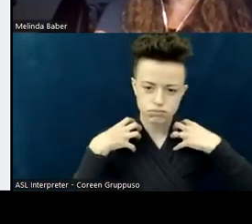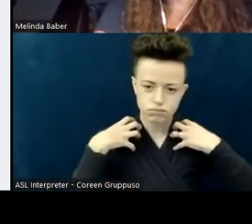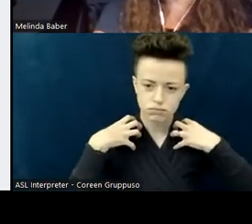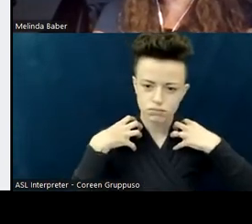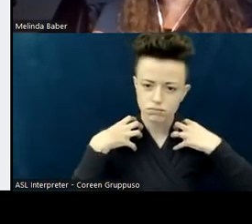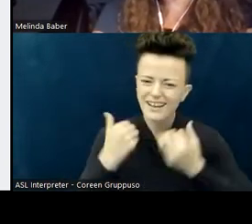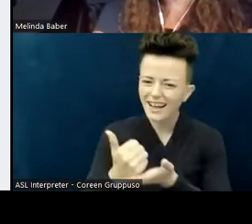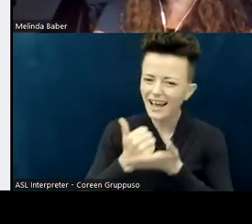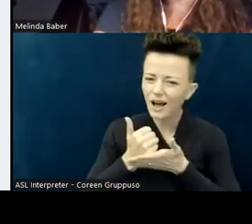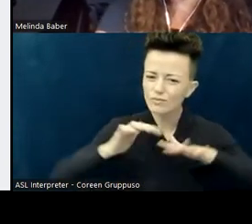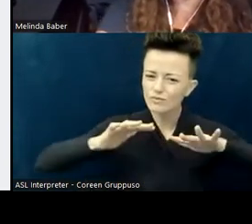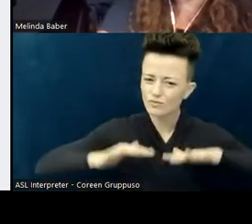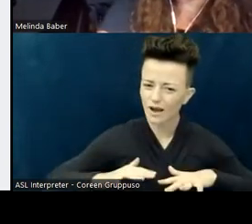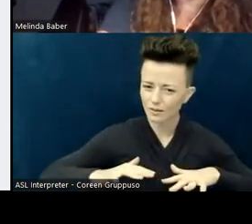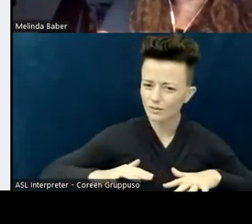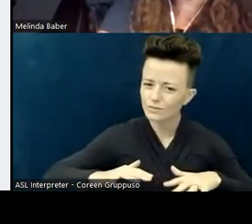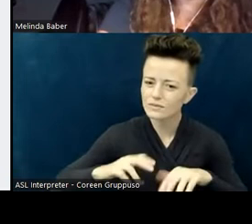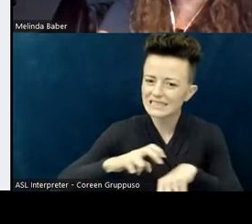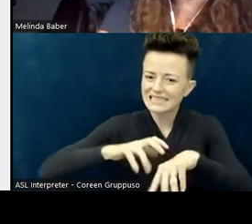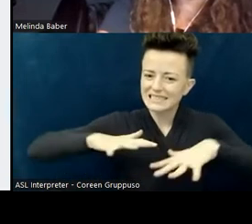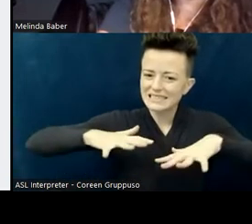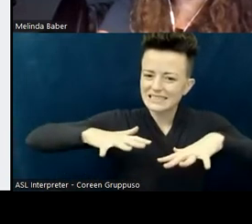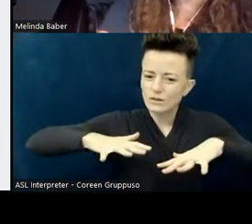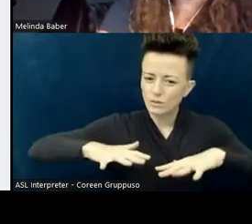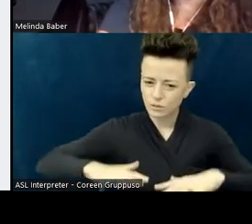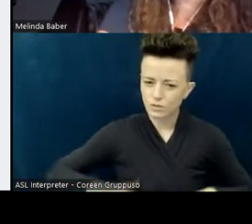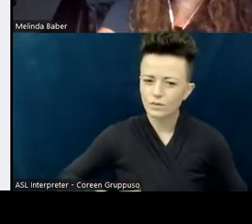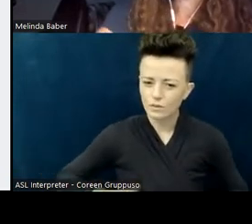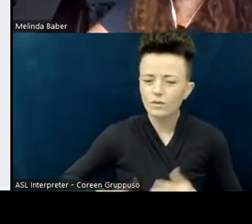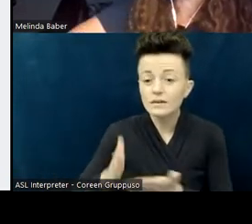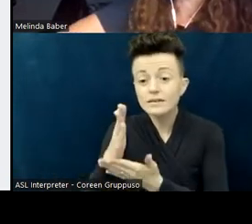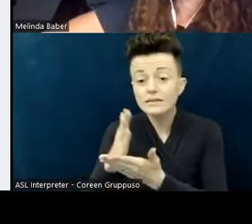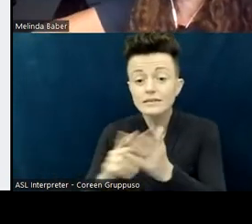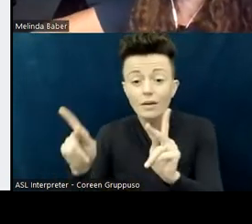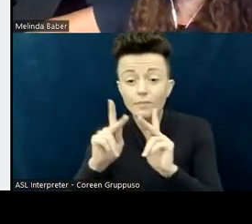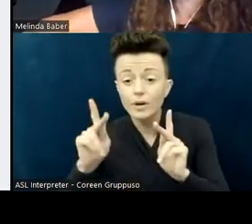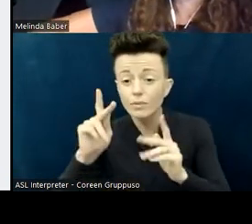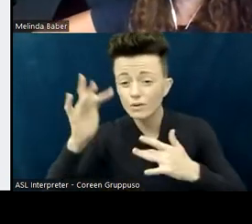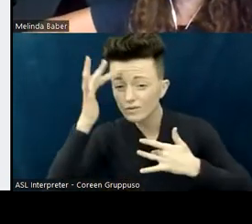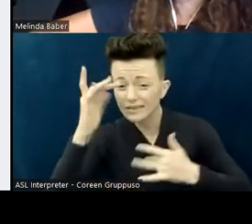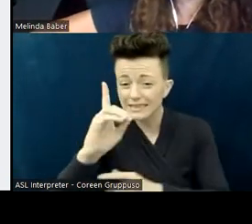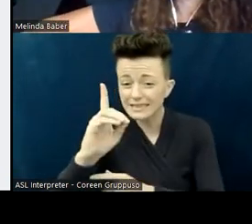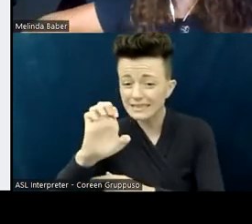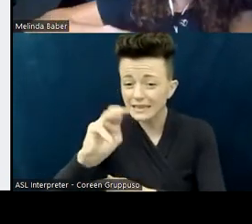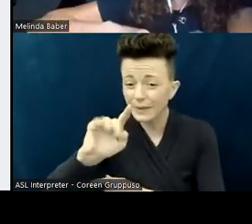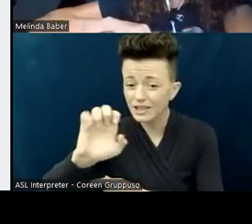These are ways that people with dementia might benefit... any number of people. You look at how popular